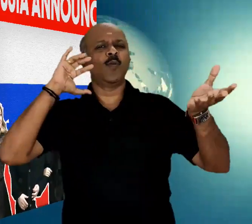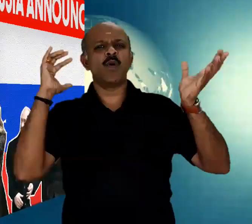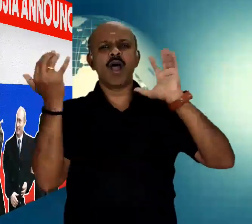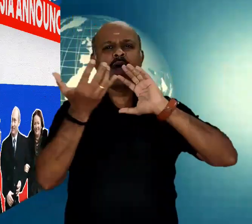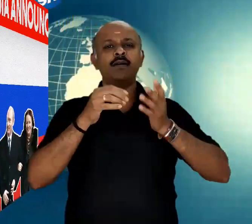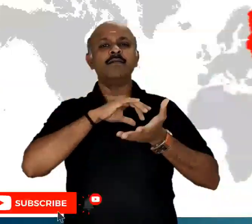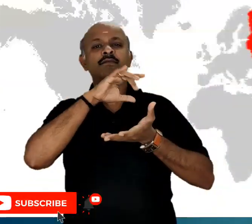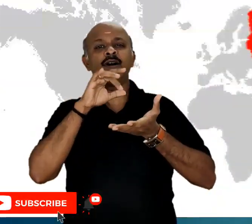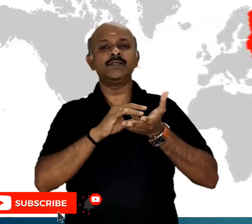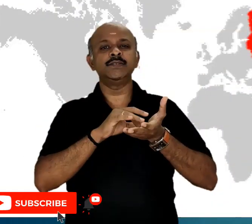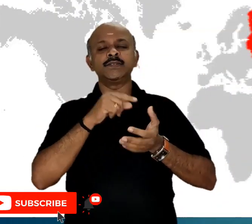at Russia